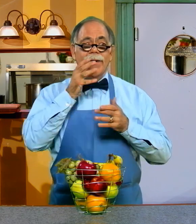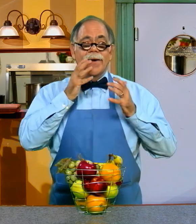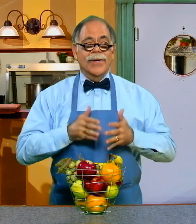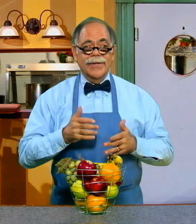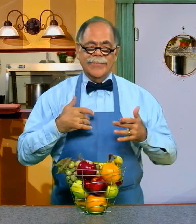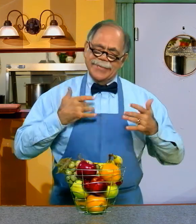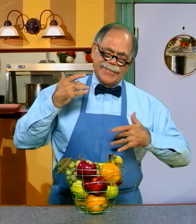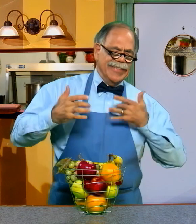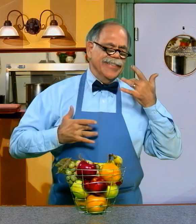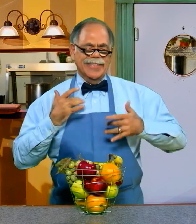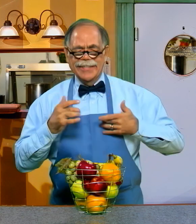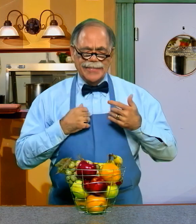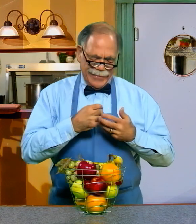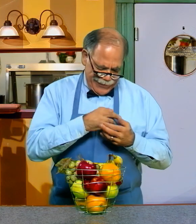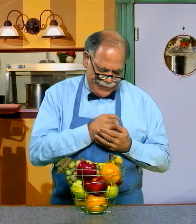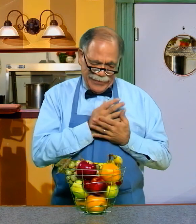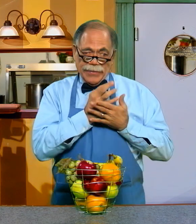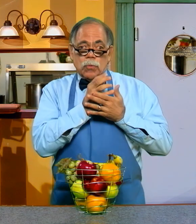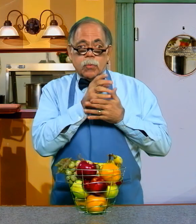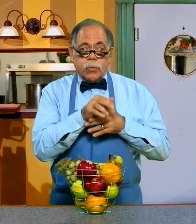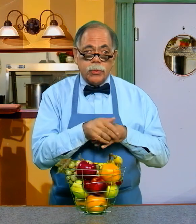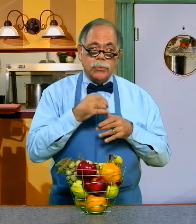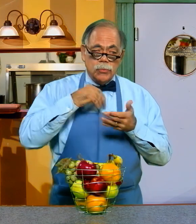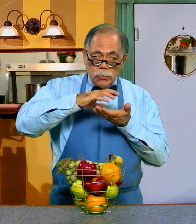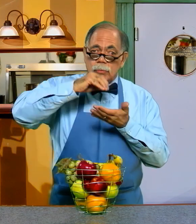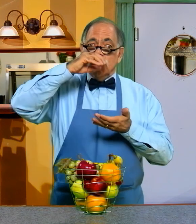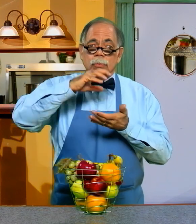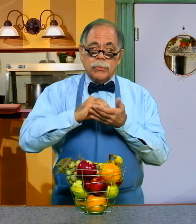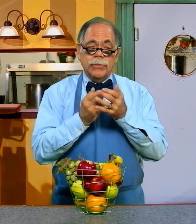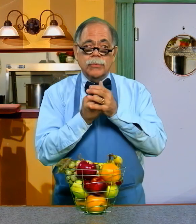IT'S EXCITING TO SEE, LEARN, AND GROW DAILY.